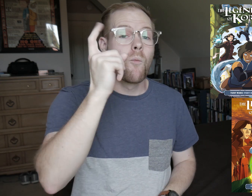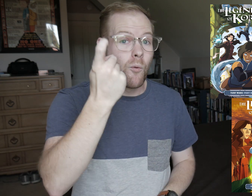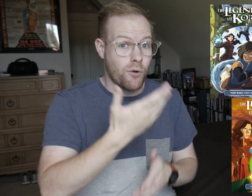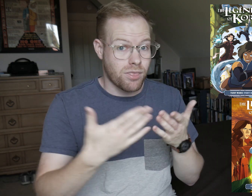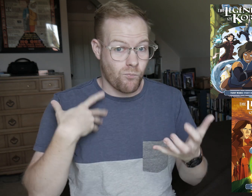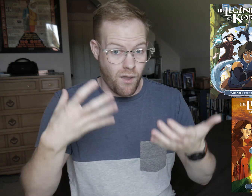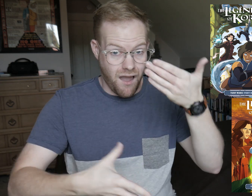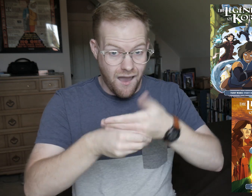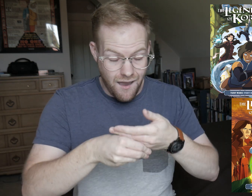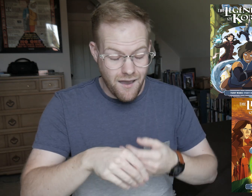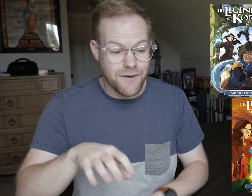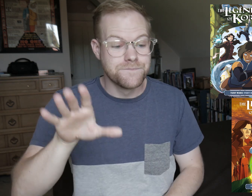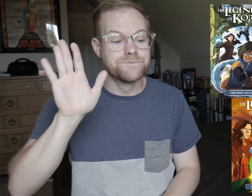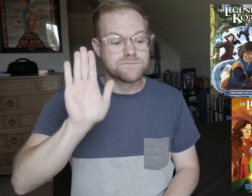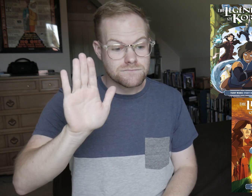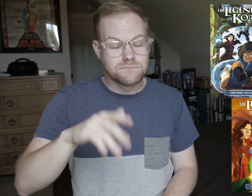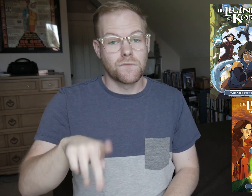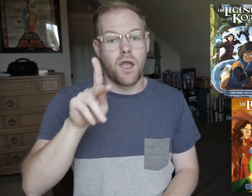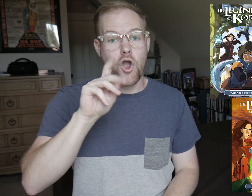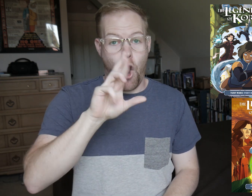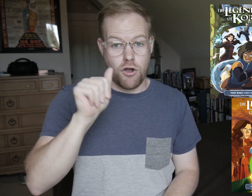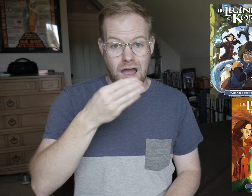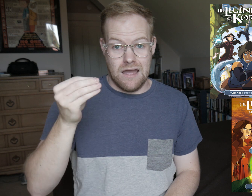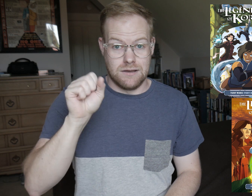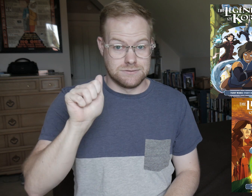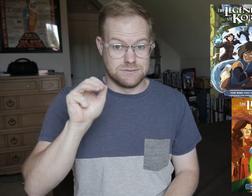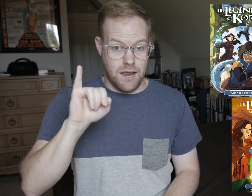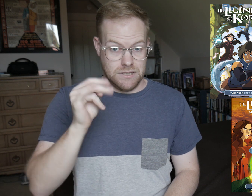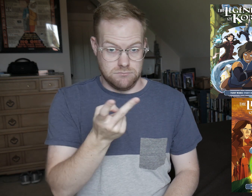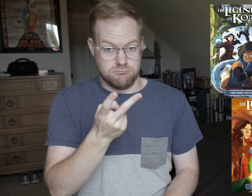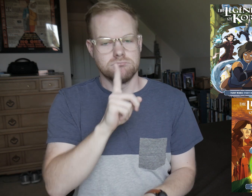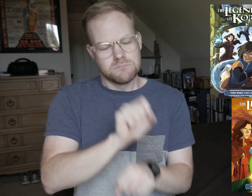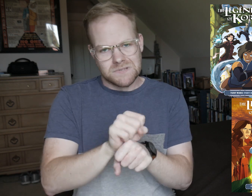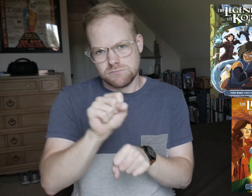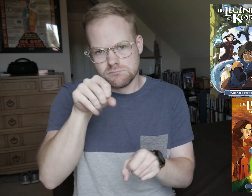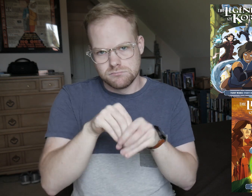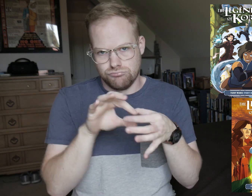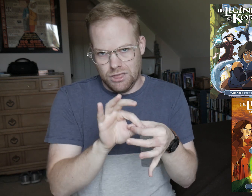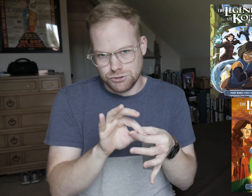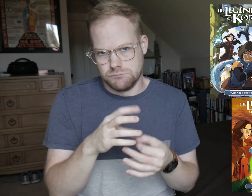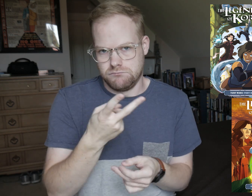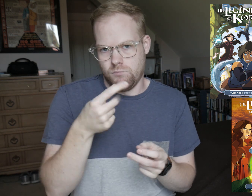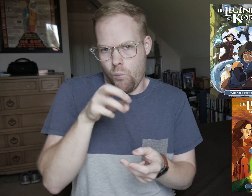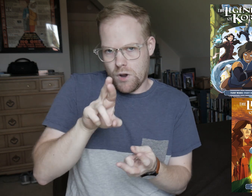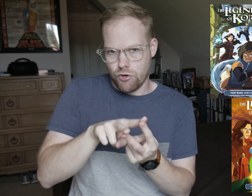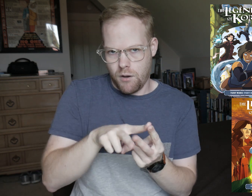One more thing I want to add. Korra and Asami are for sure in a relationship. They're a queer couple.